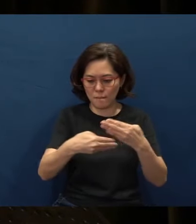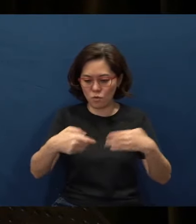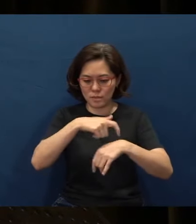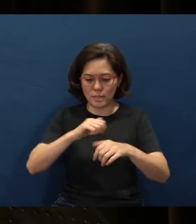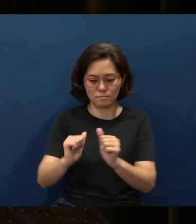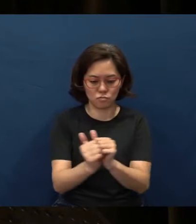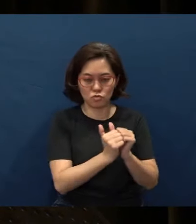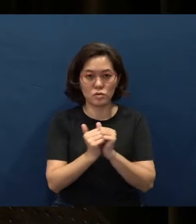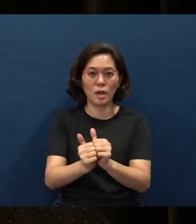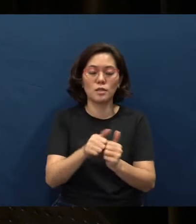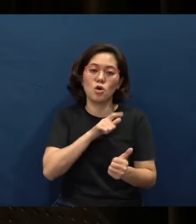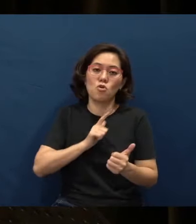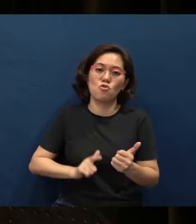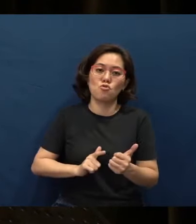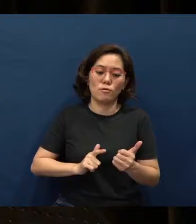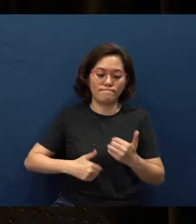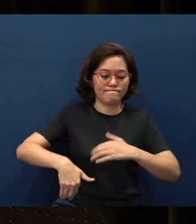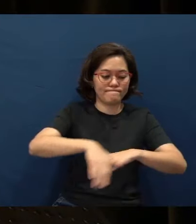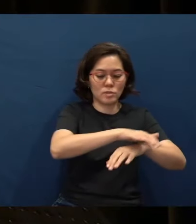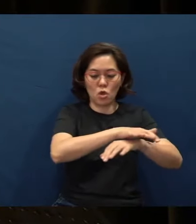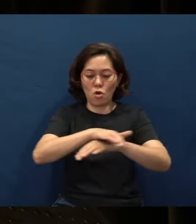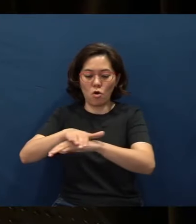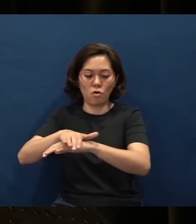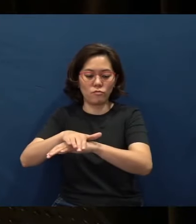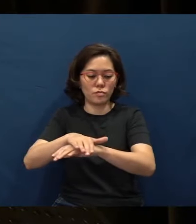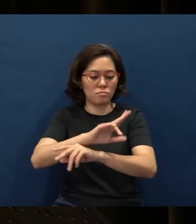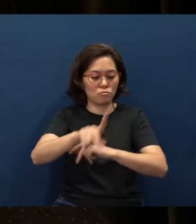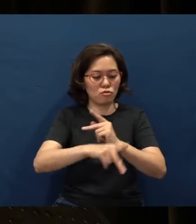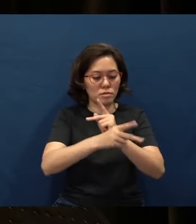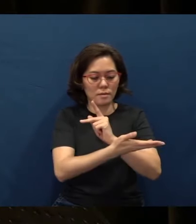Lord, would You just cover them and protect them in their travels?